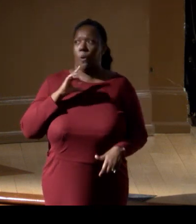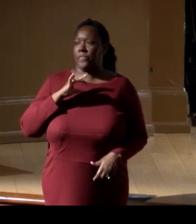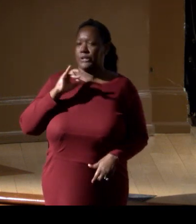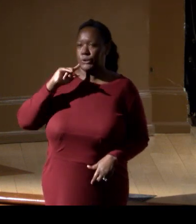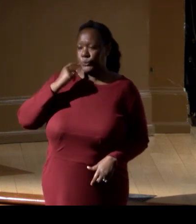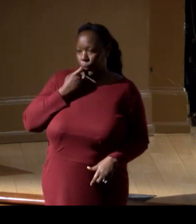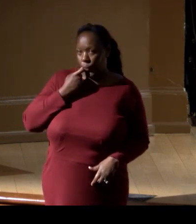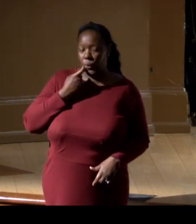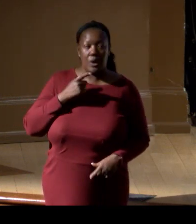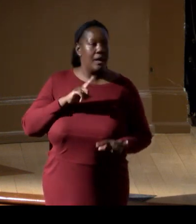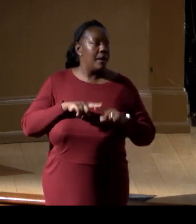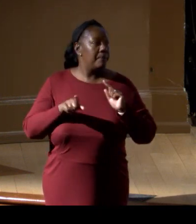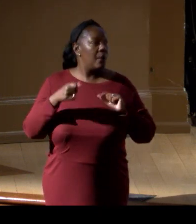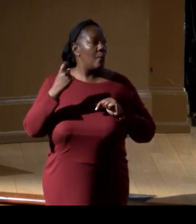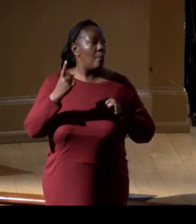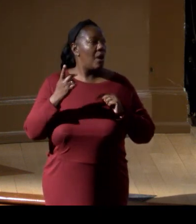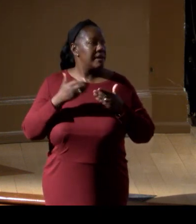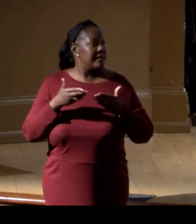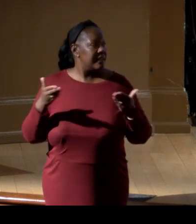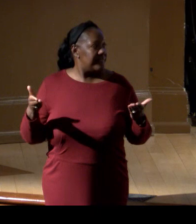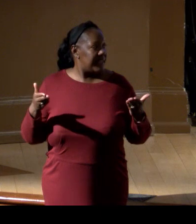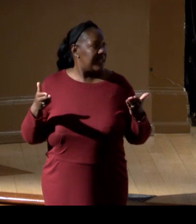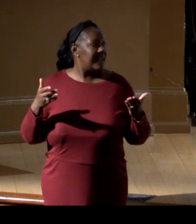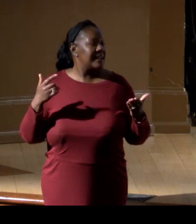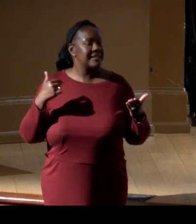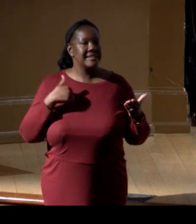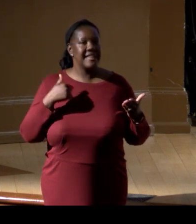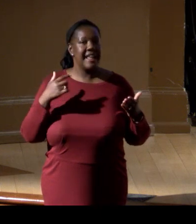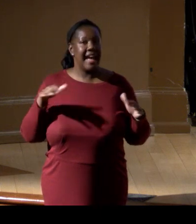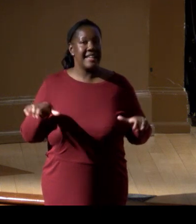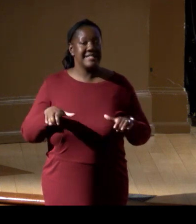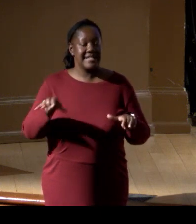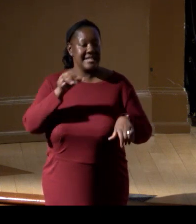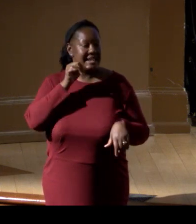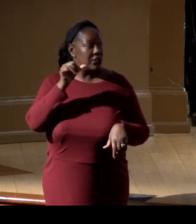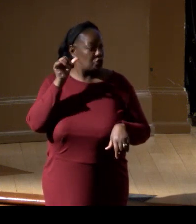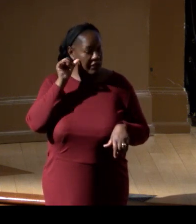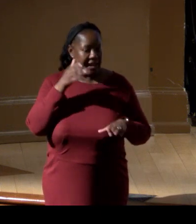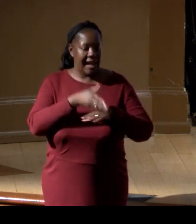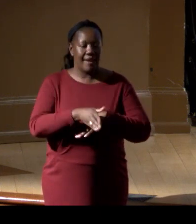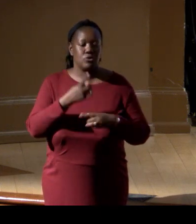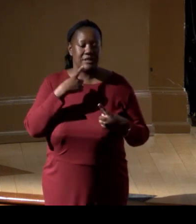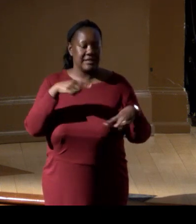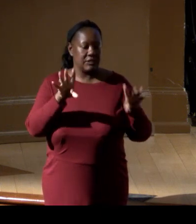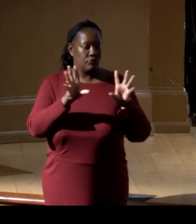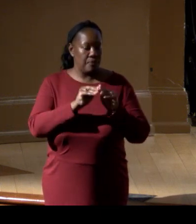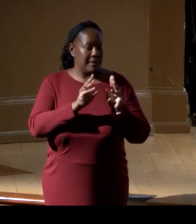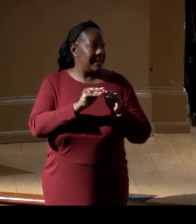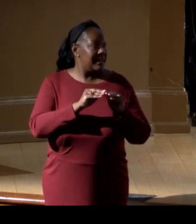but one of the things that I did yesterday after the successful meeting is I Googled eDNA